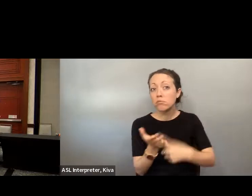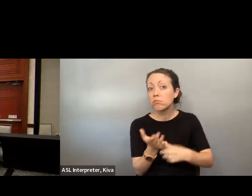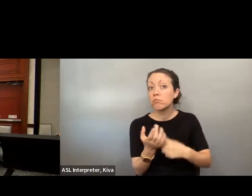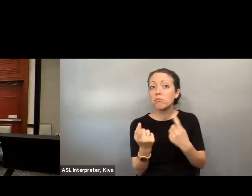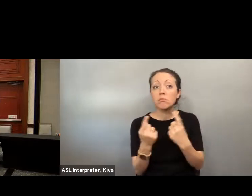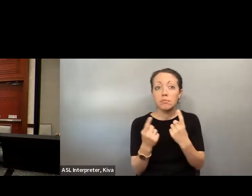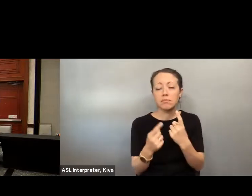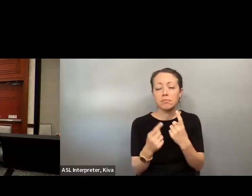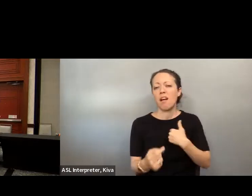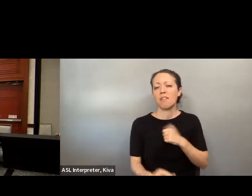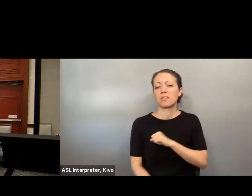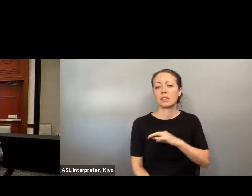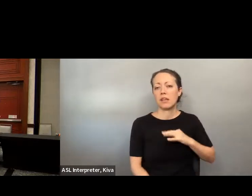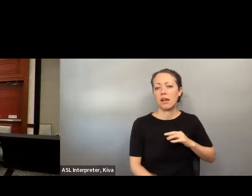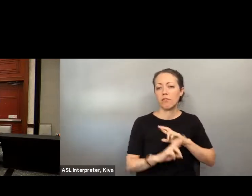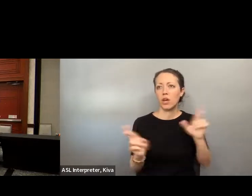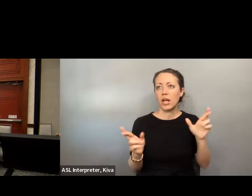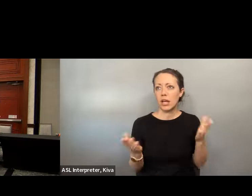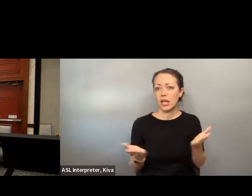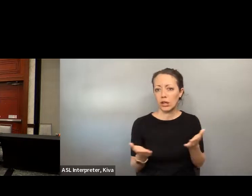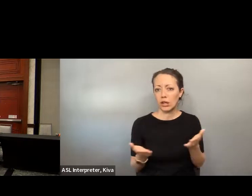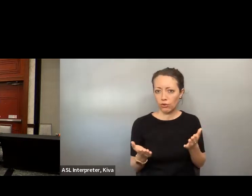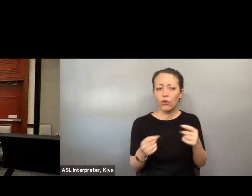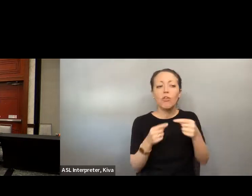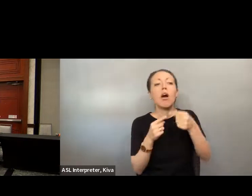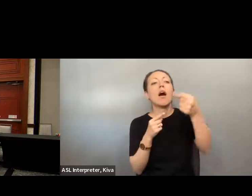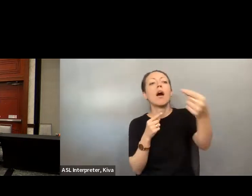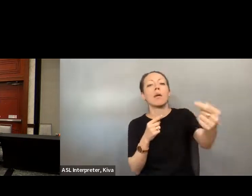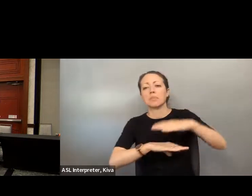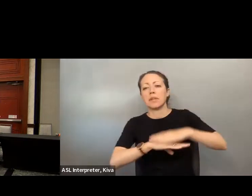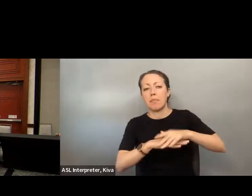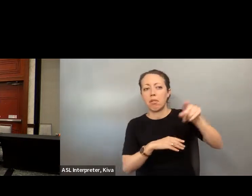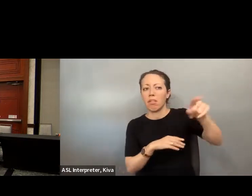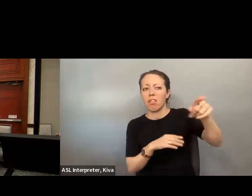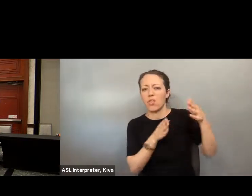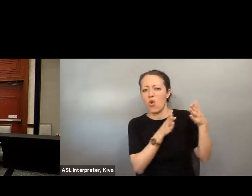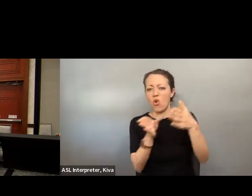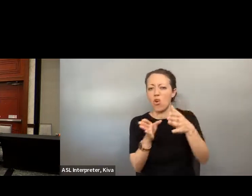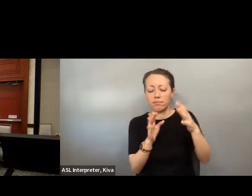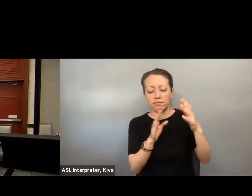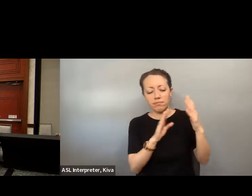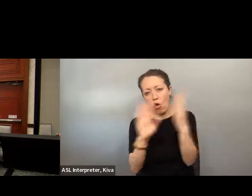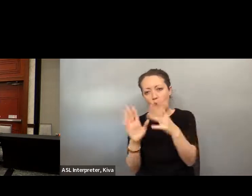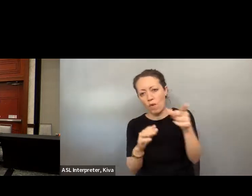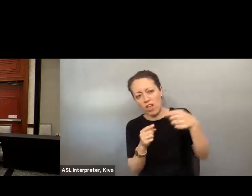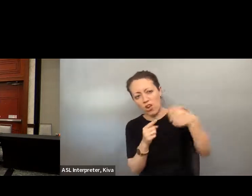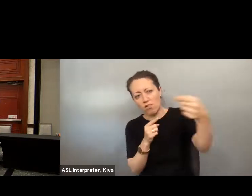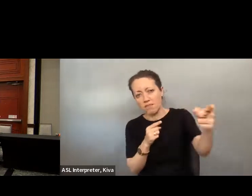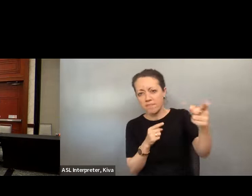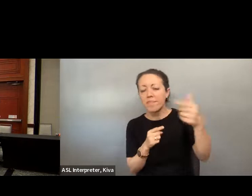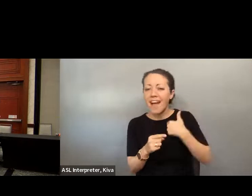Sure. Thank you for the question. If you -- also, if Sure. Thank you for the question. If you also, if you have legal issues you want to discuss. you have legal issues you want to discuss, we have staff here